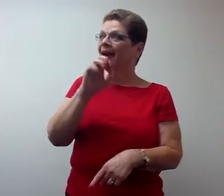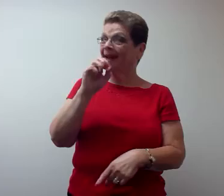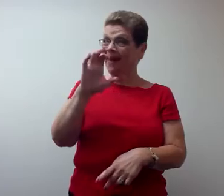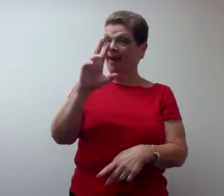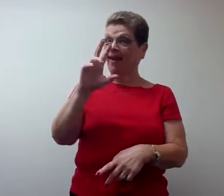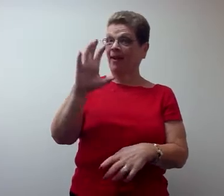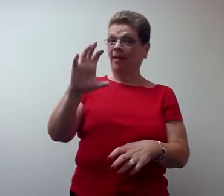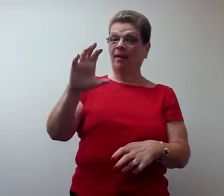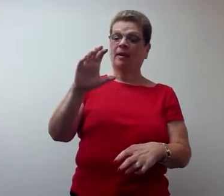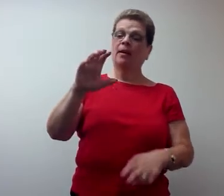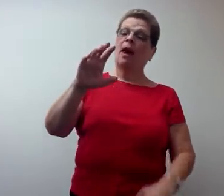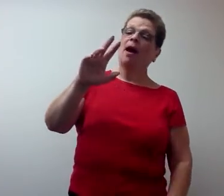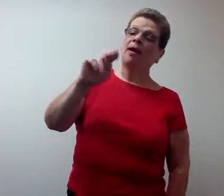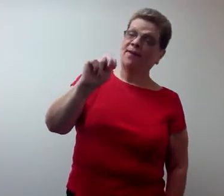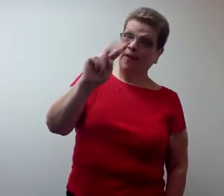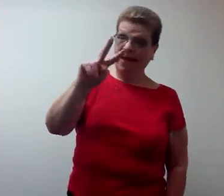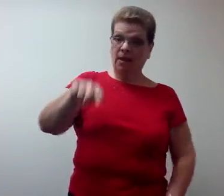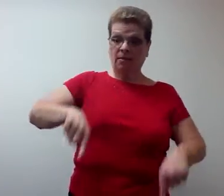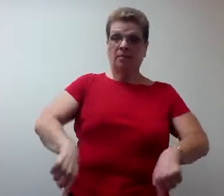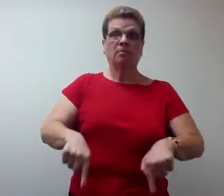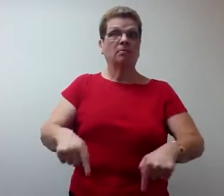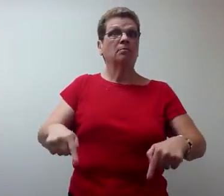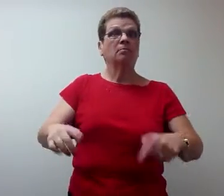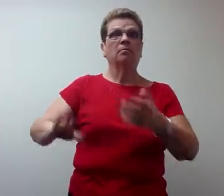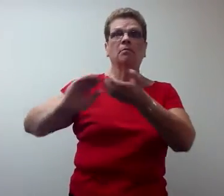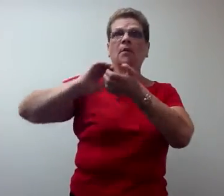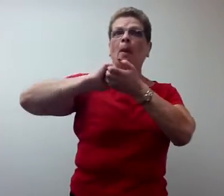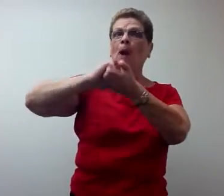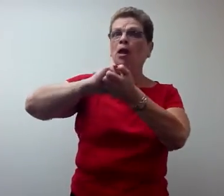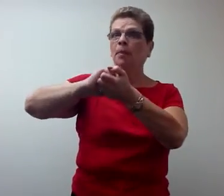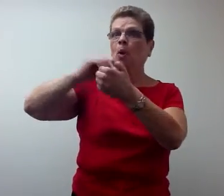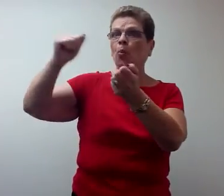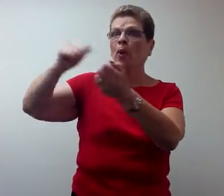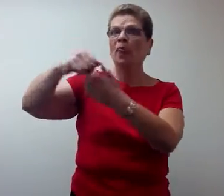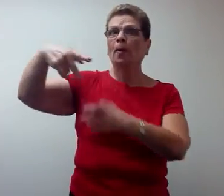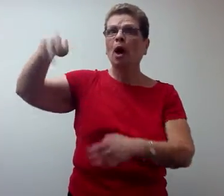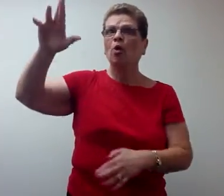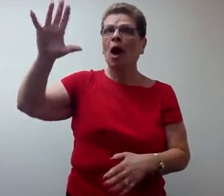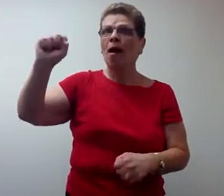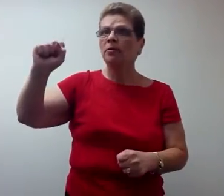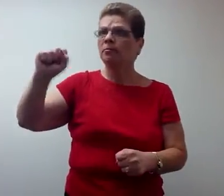ECNV has a partnership with PRS